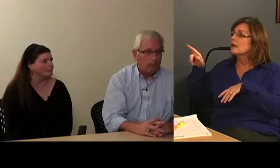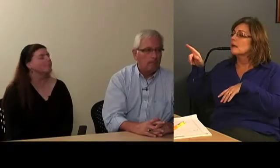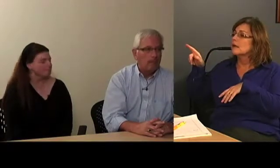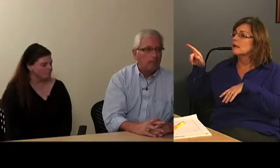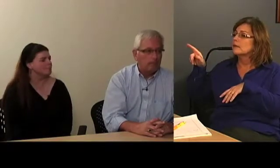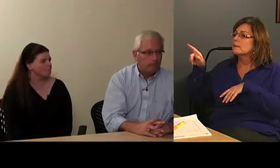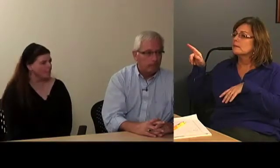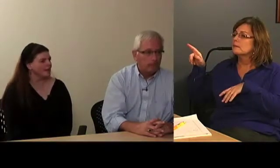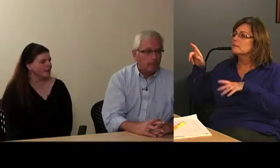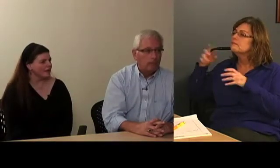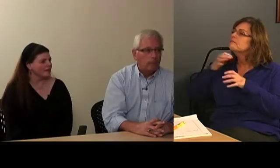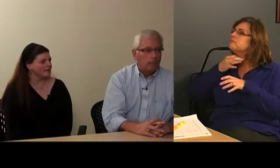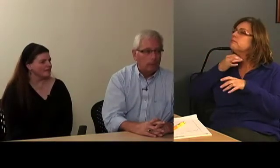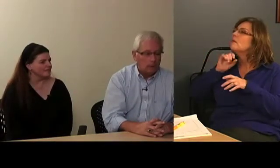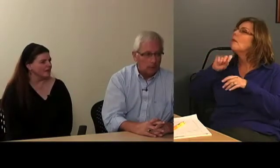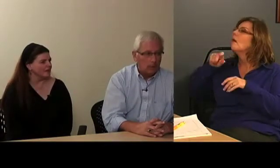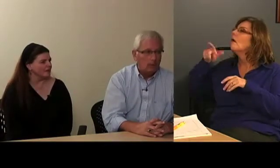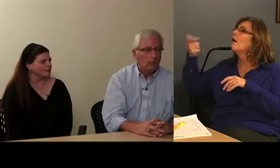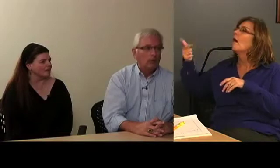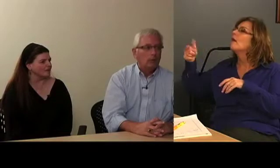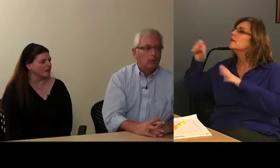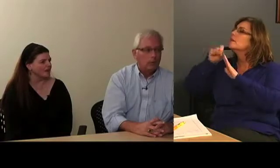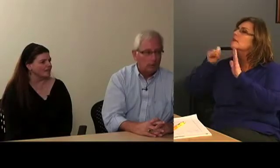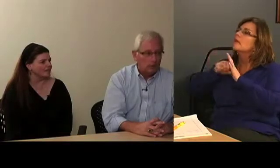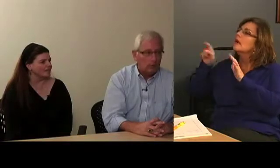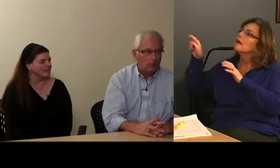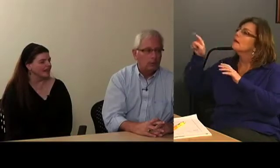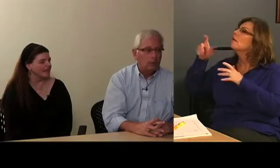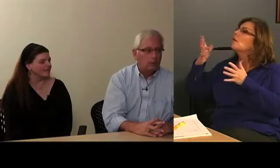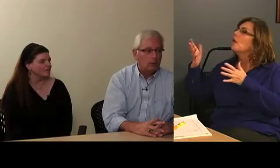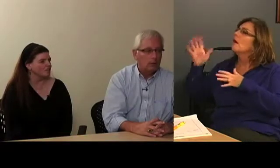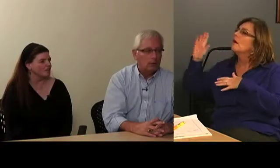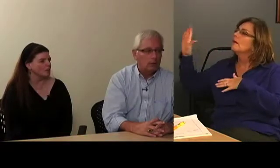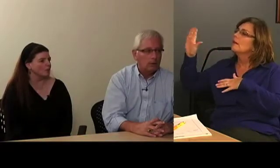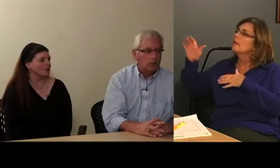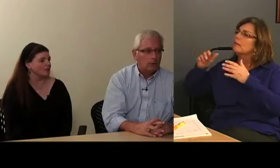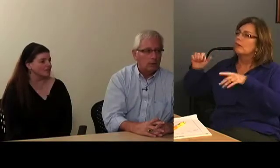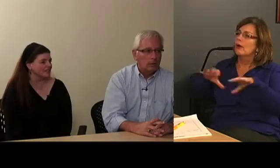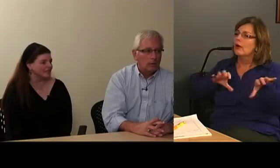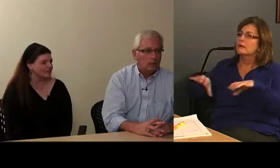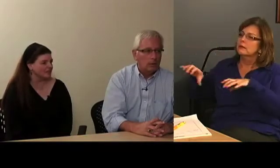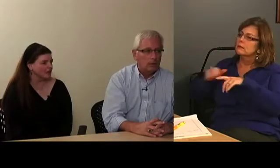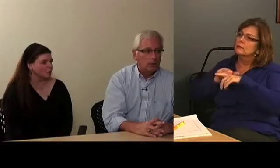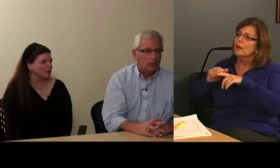Neil: Yep. And find out if they have information on what other states have done.